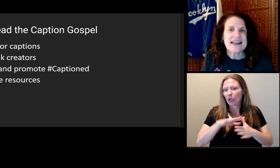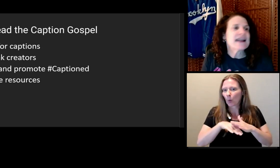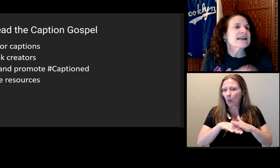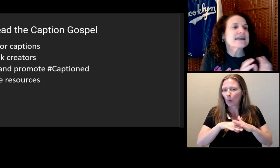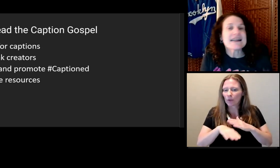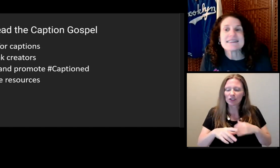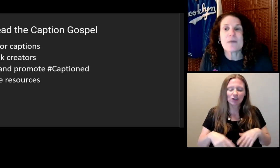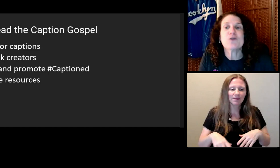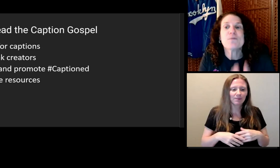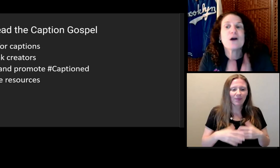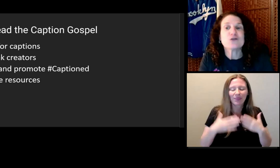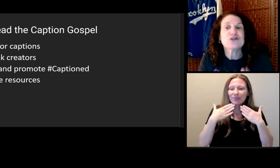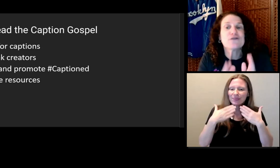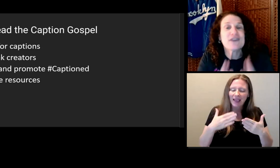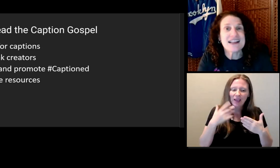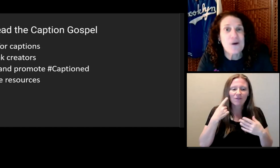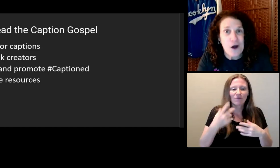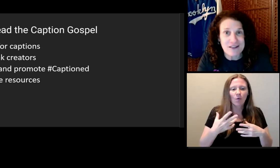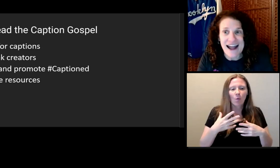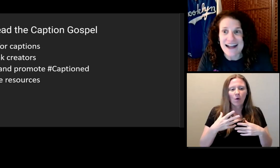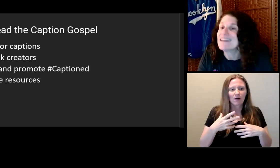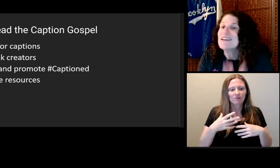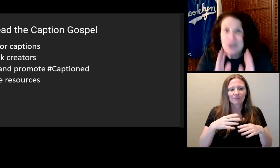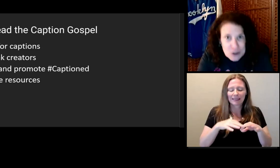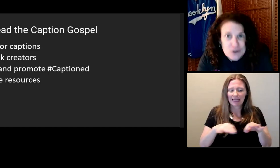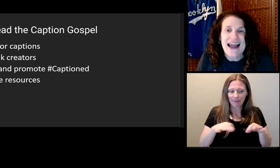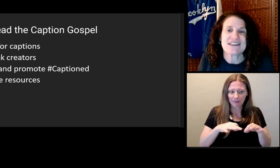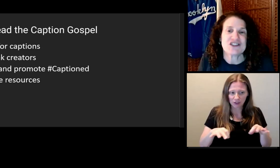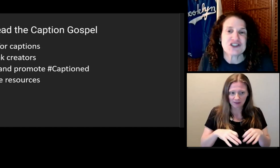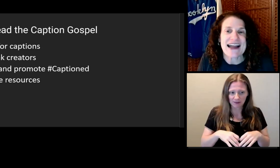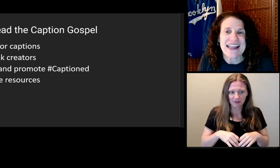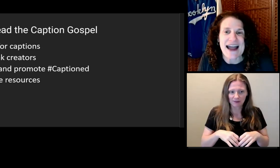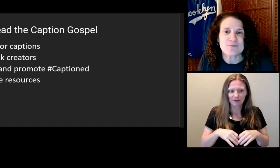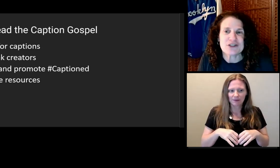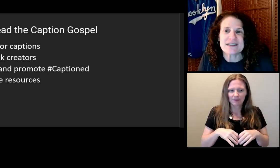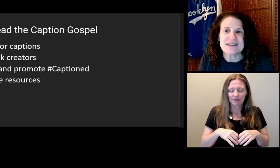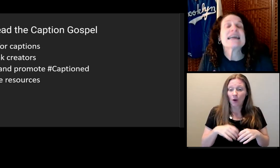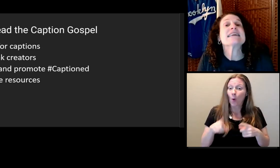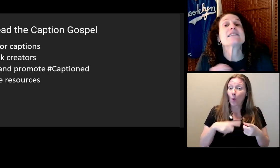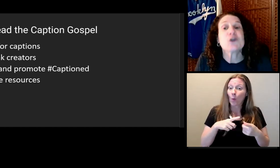if they used the hashtag. Next time you post your video online, use #Captioned.